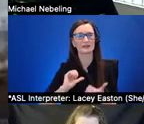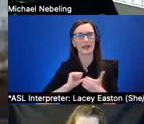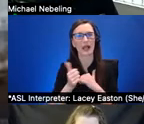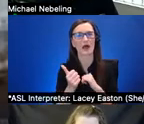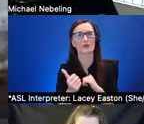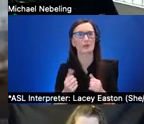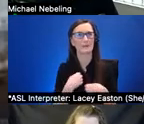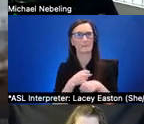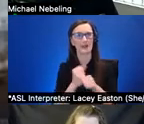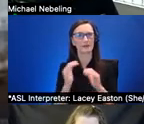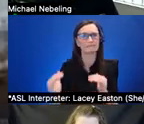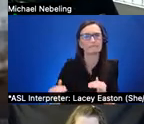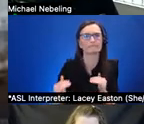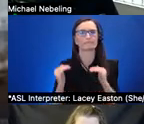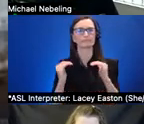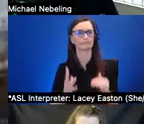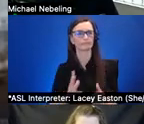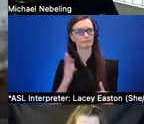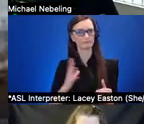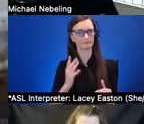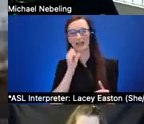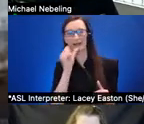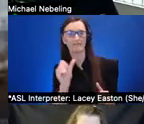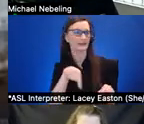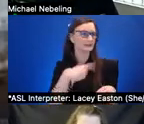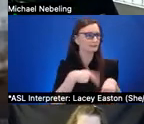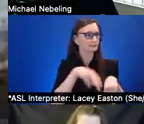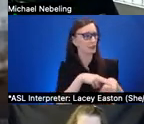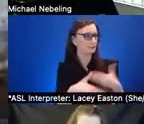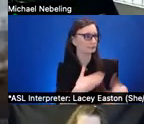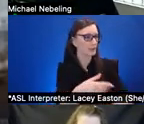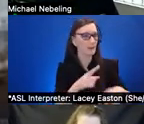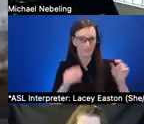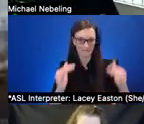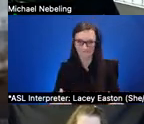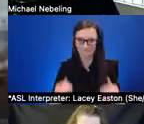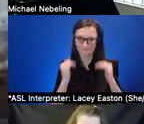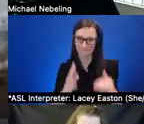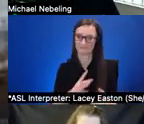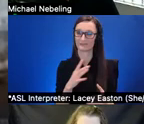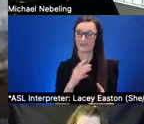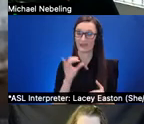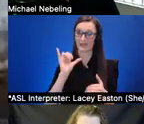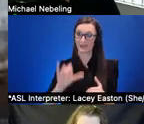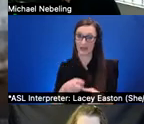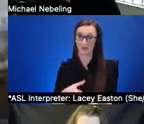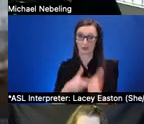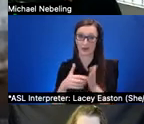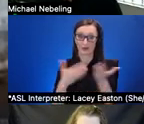very robust in nature and that really leads to assistive technologies so what types of assistive